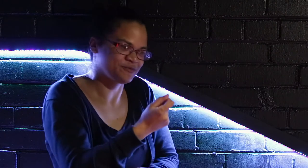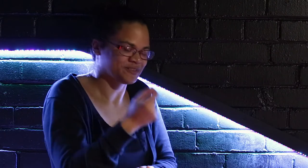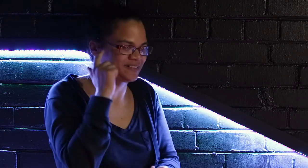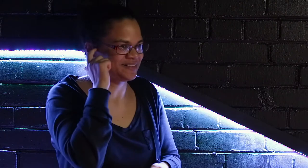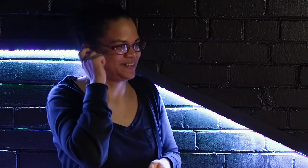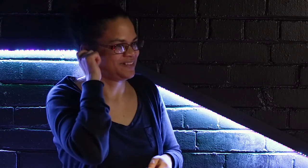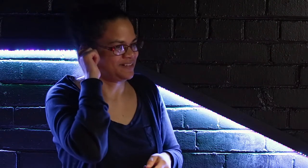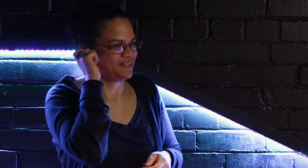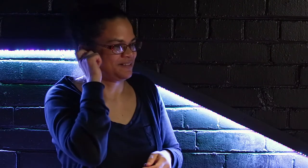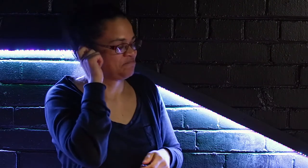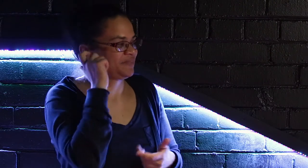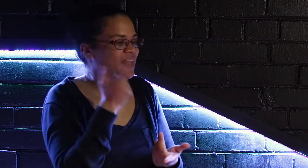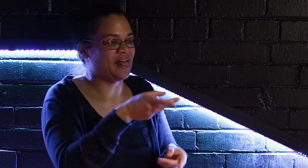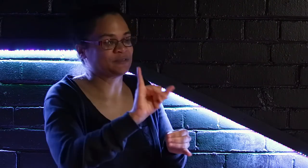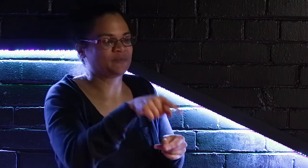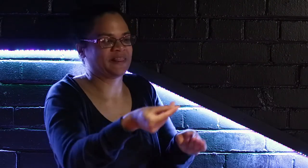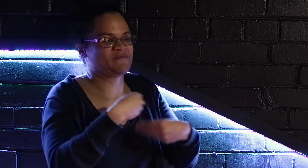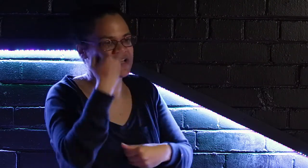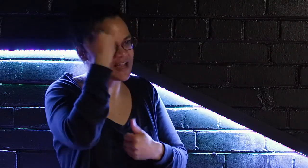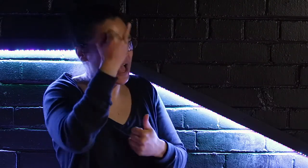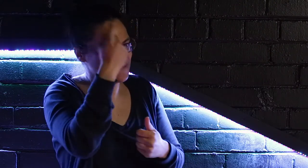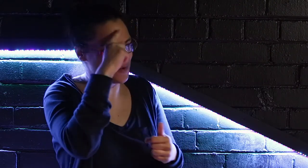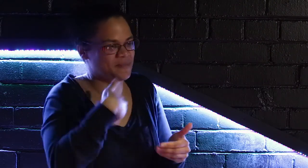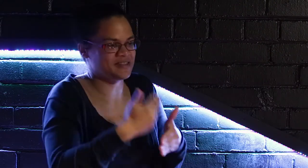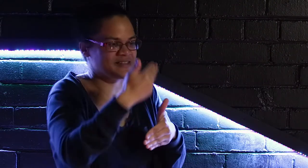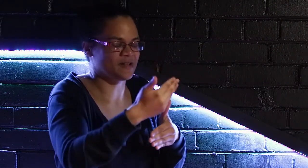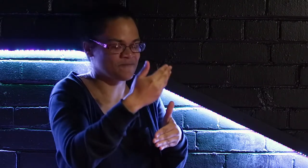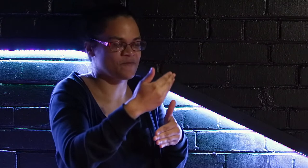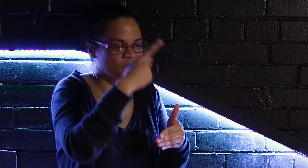Without the ASL Interpreter initially it was definitely challenging. It actually